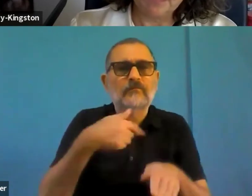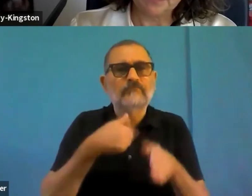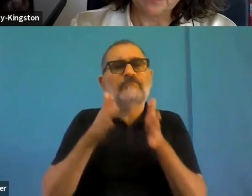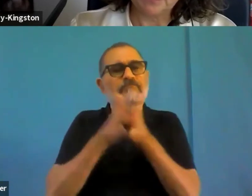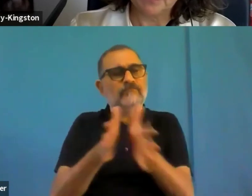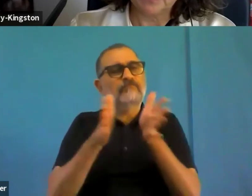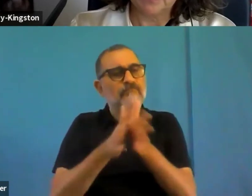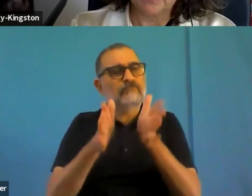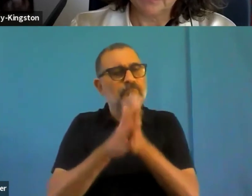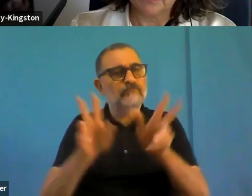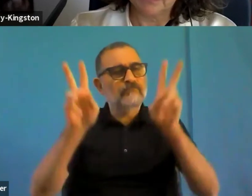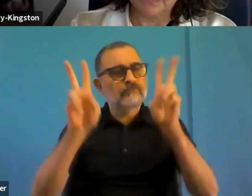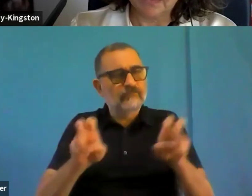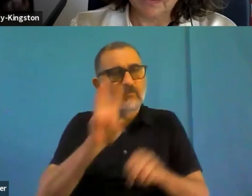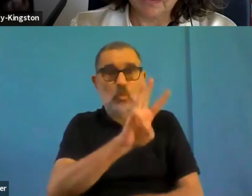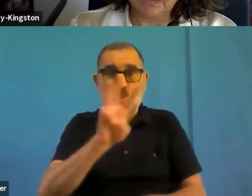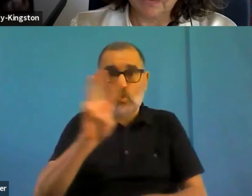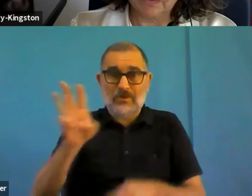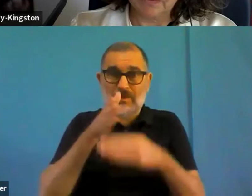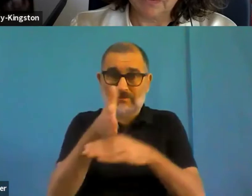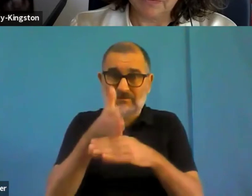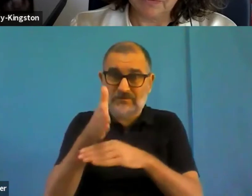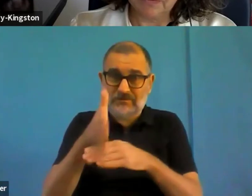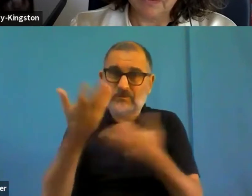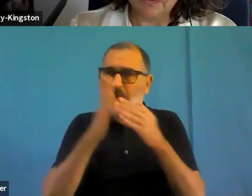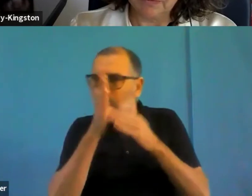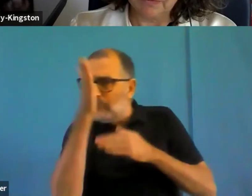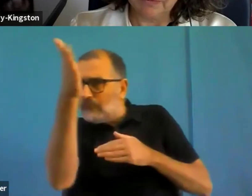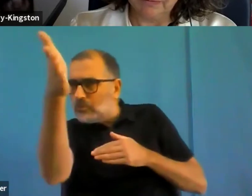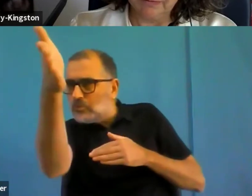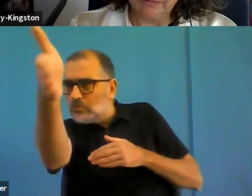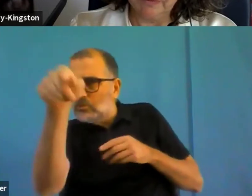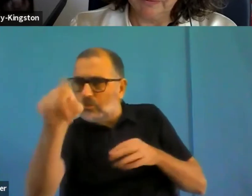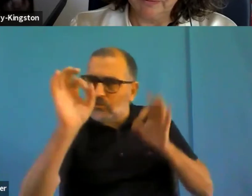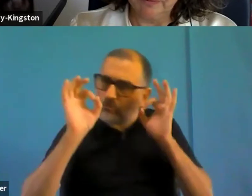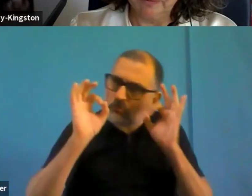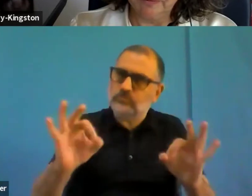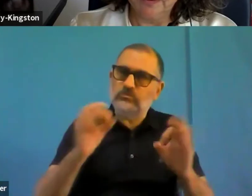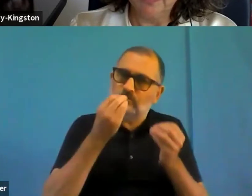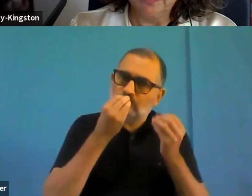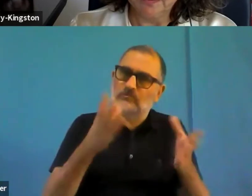I mean, it's hard to hear, but that's the way it is, at least nowadays in the public sector.